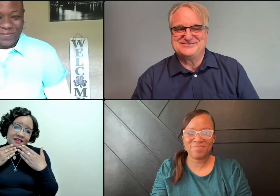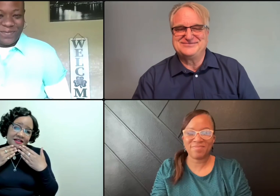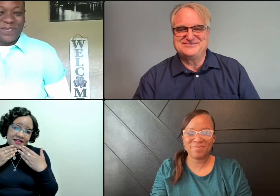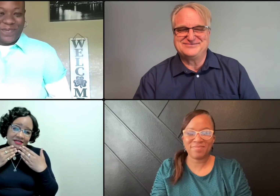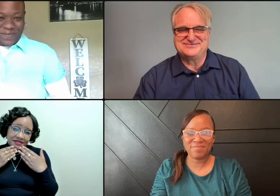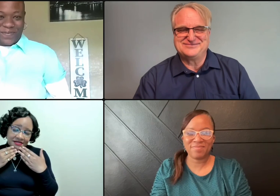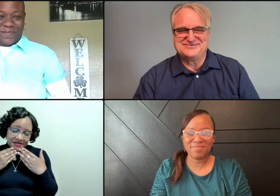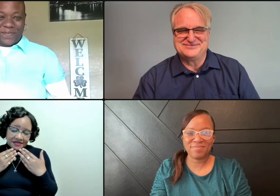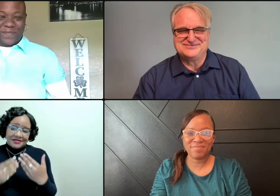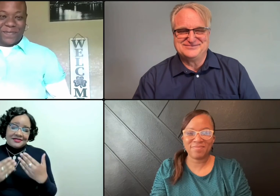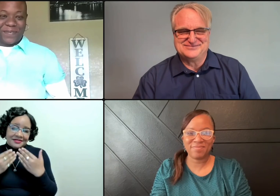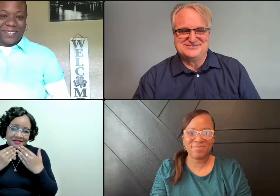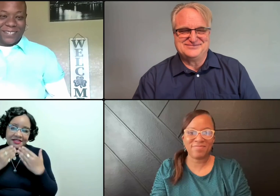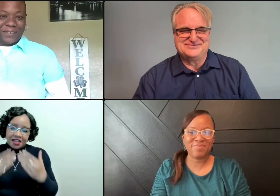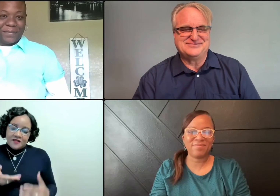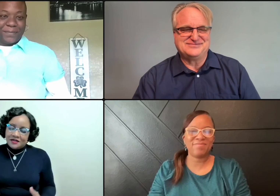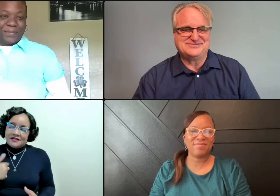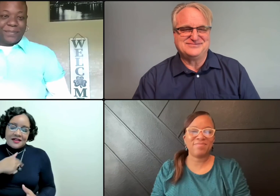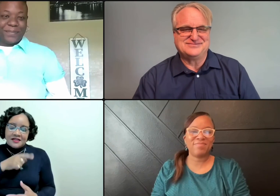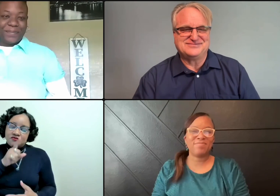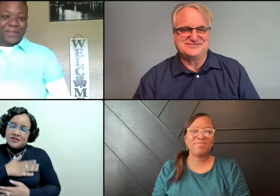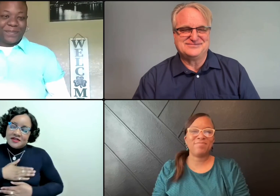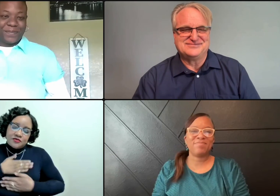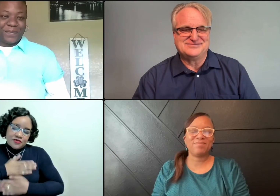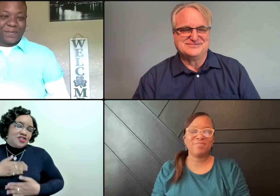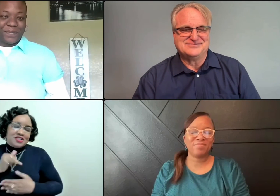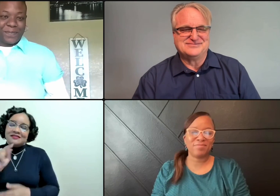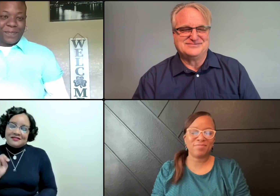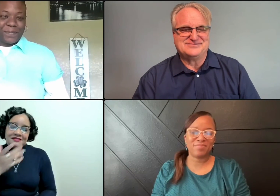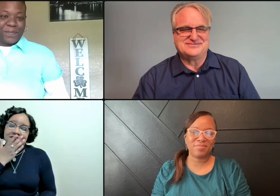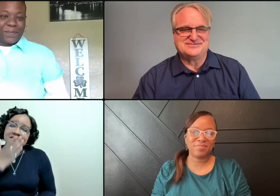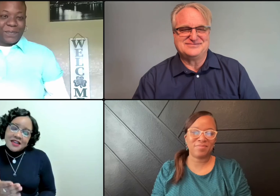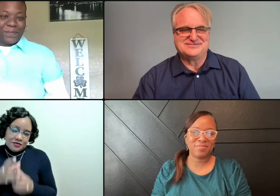This is Aundrea. Thank you so much for inviting us. We certainly appreciate it.